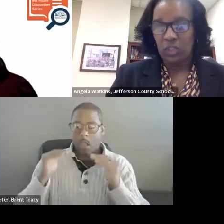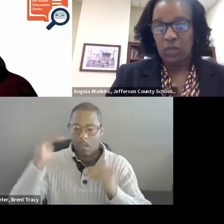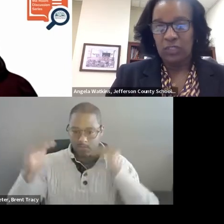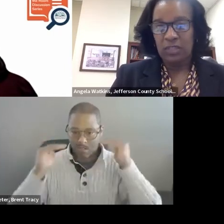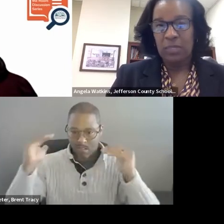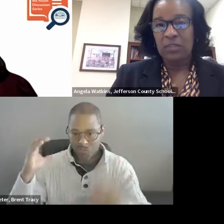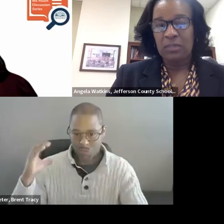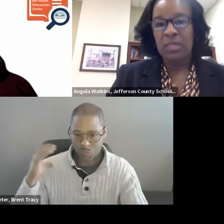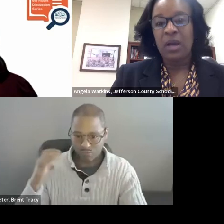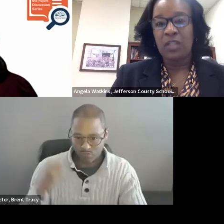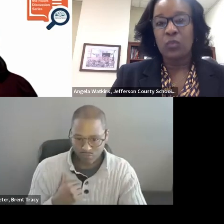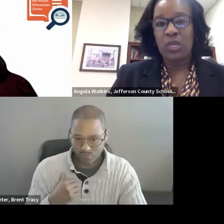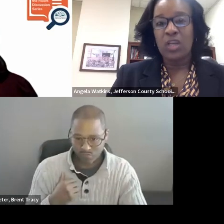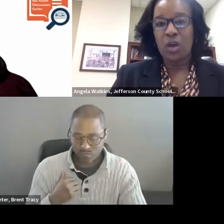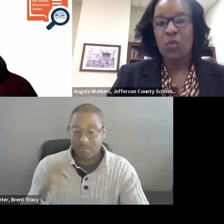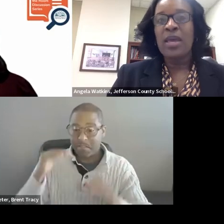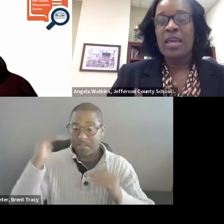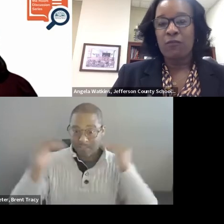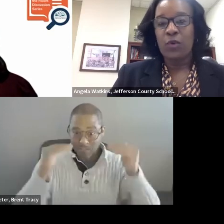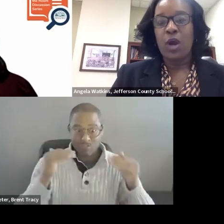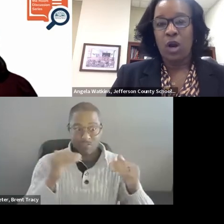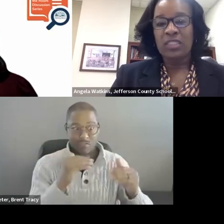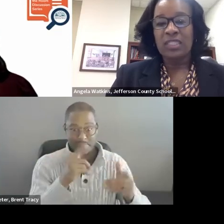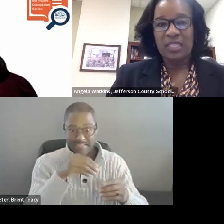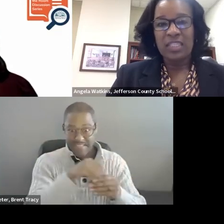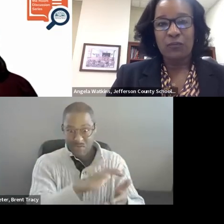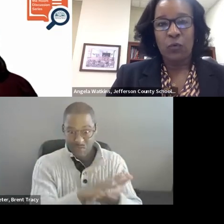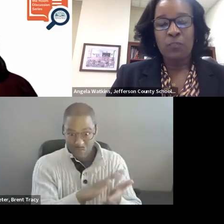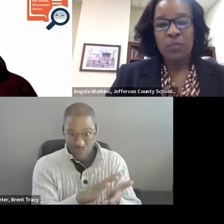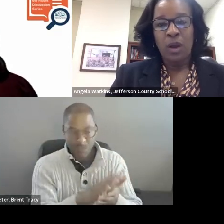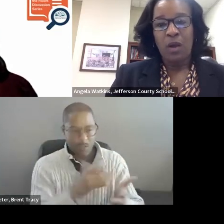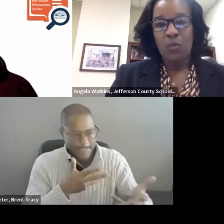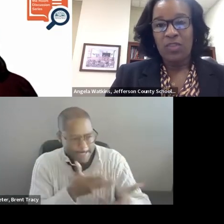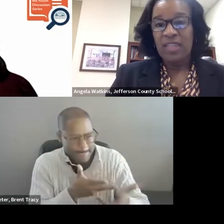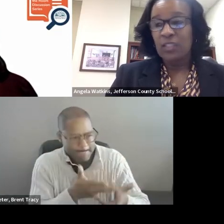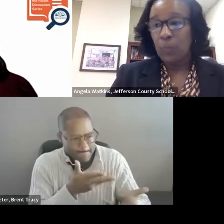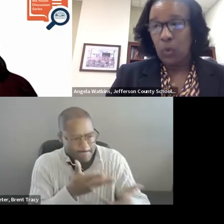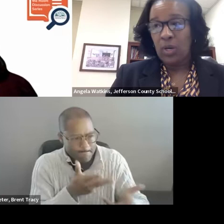the adults in the building because we know that if we are successful with that support,